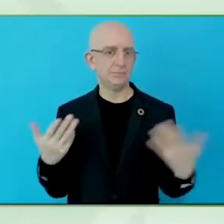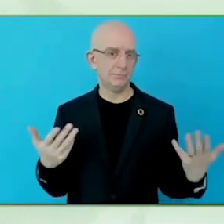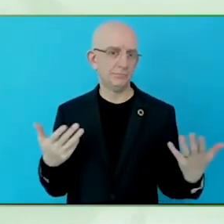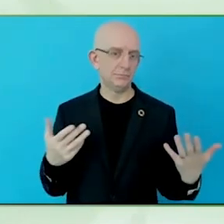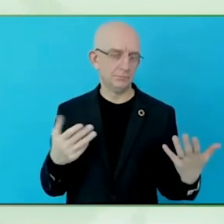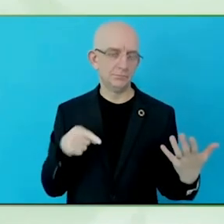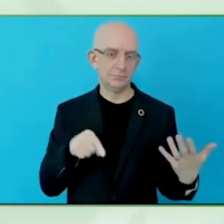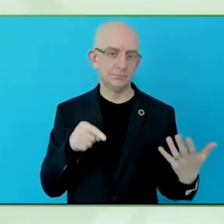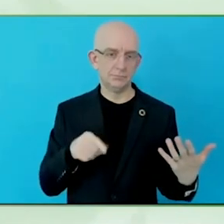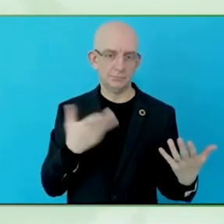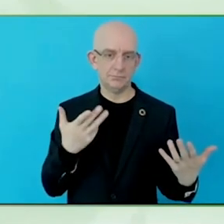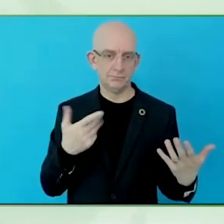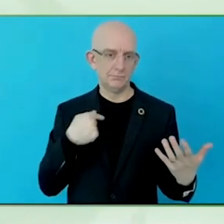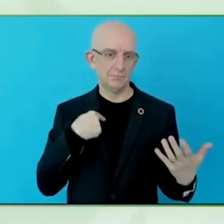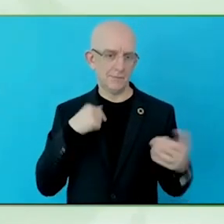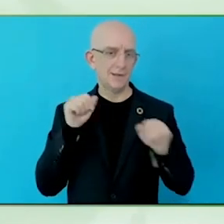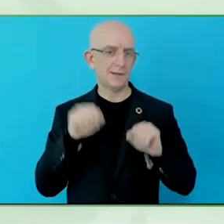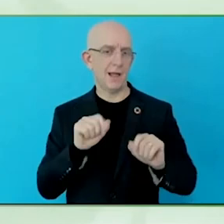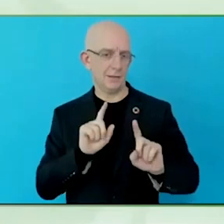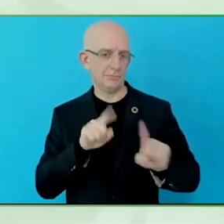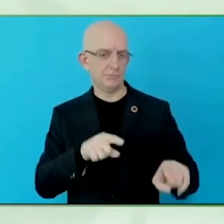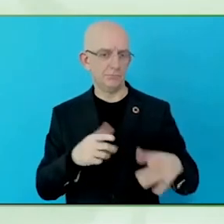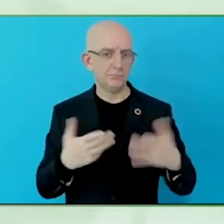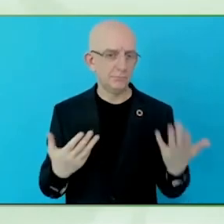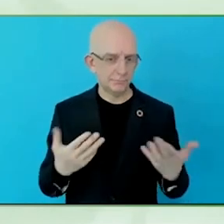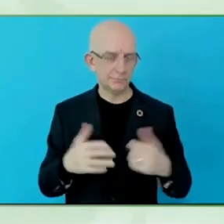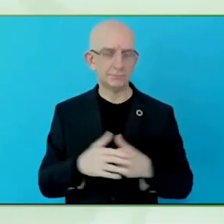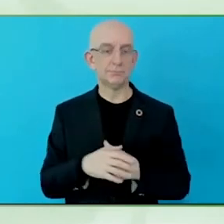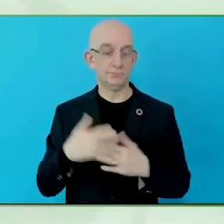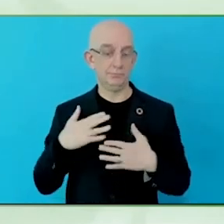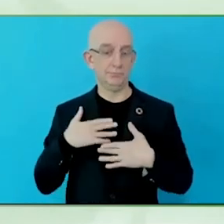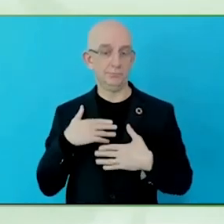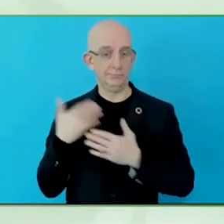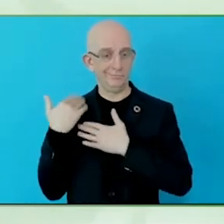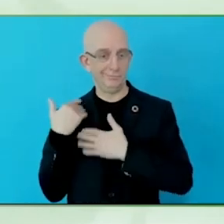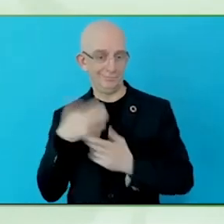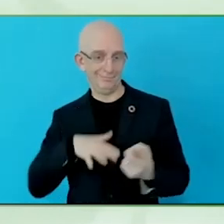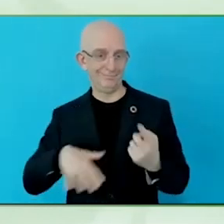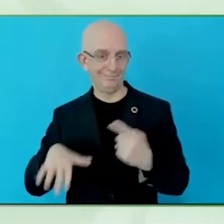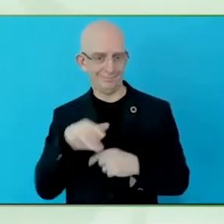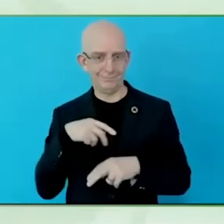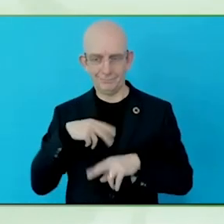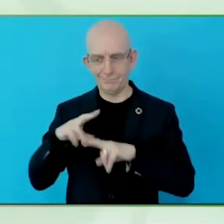Also the good practices to collect real stories from people who